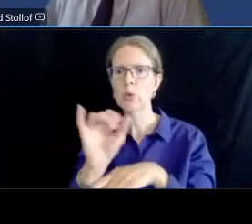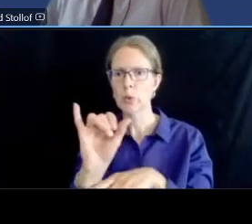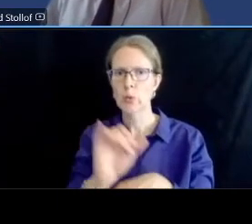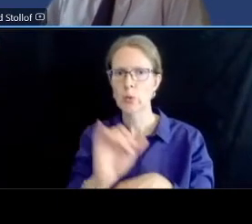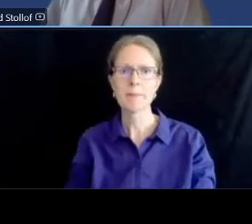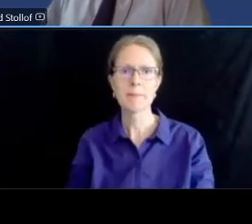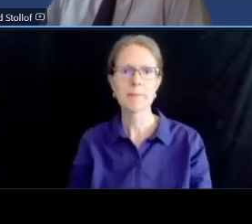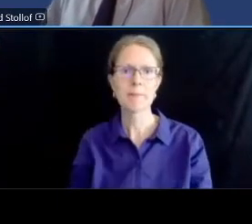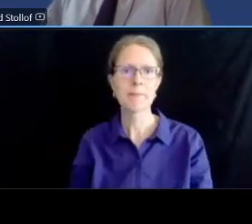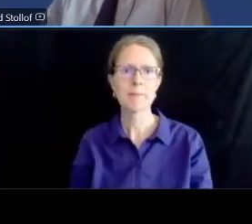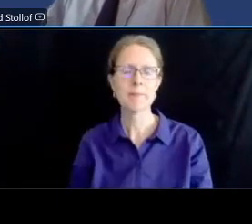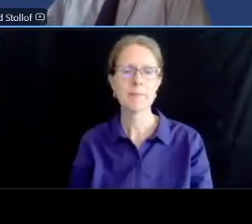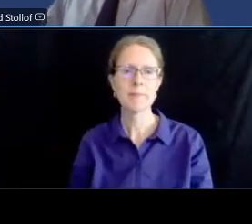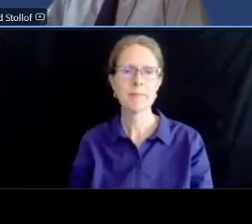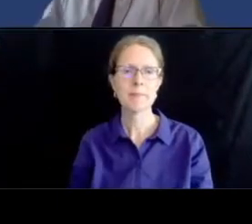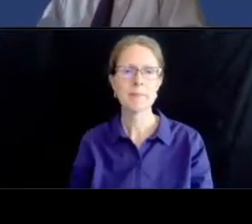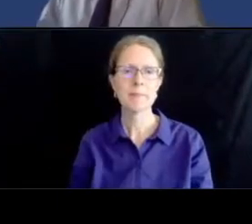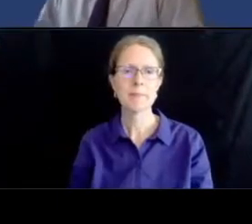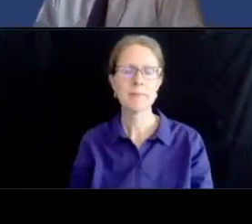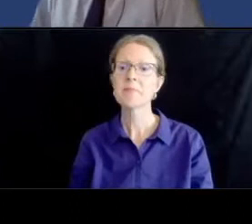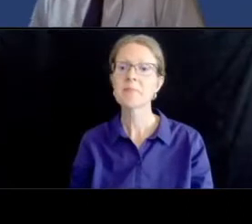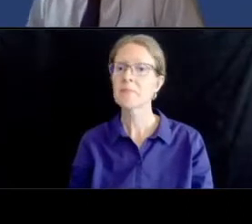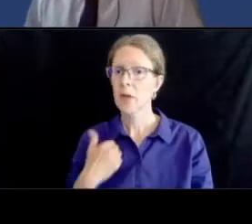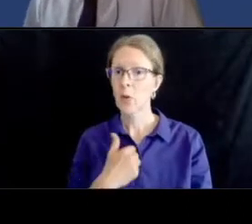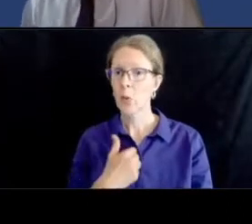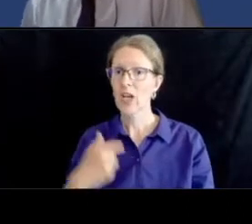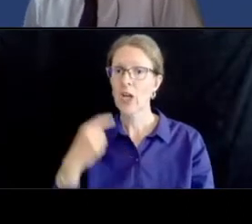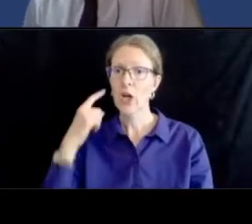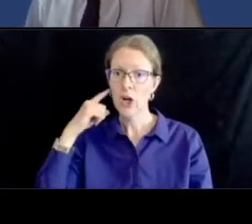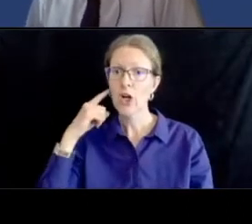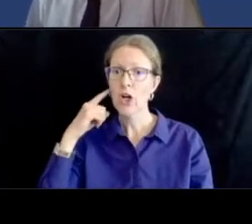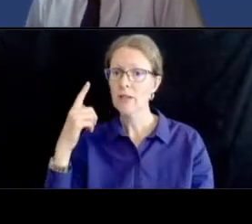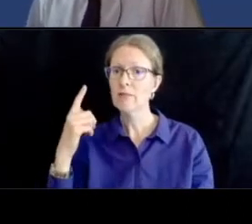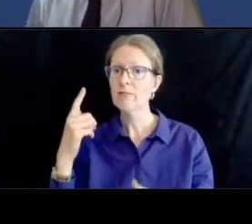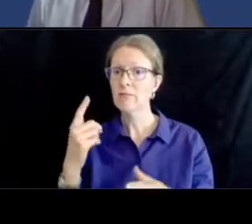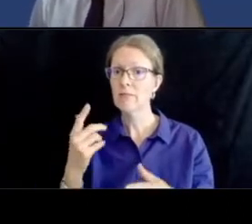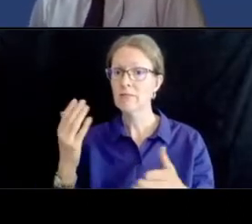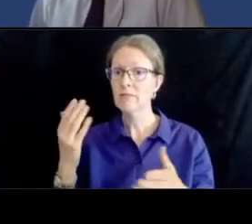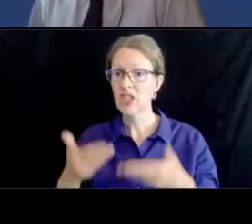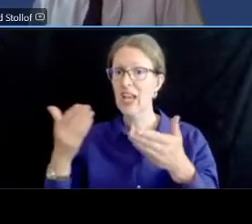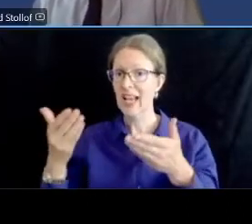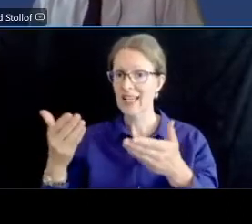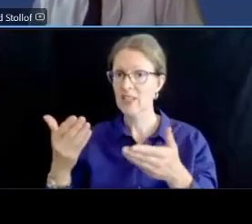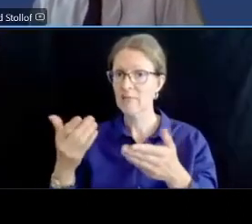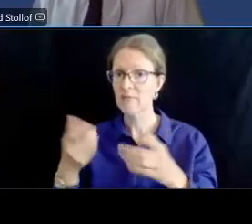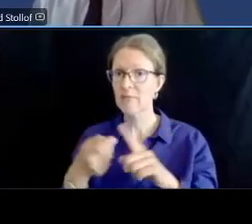there were some suggestions last year by the public to extend the protected bicycle lanes